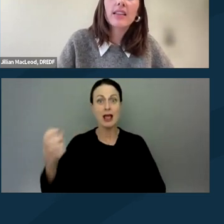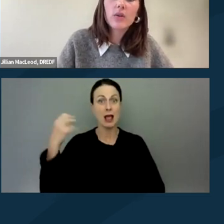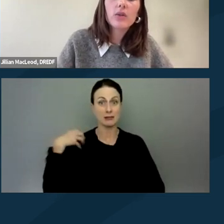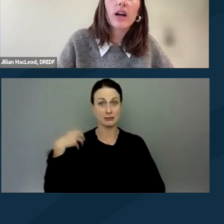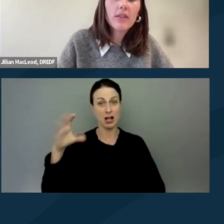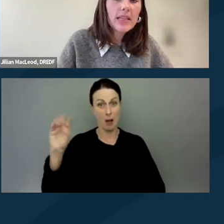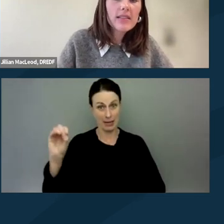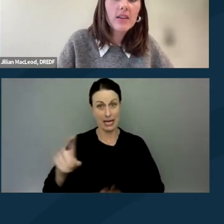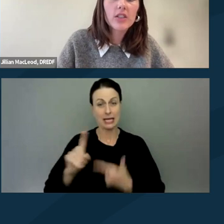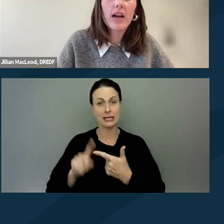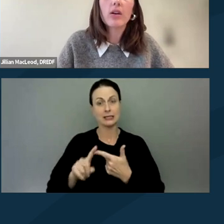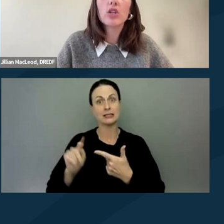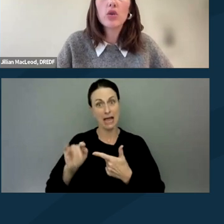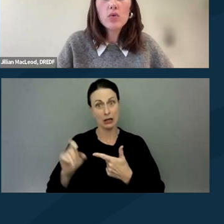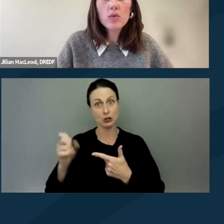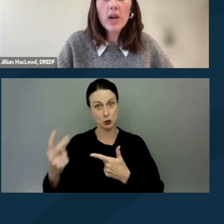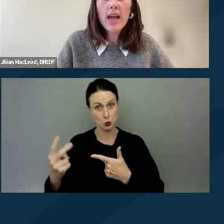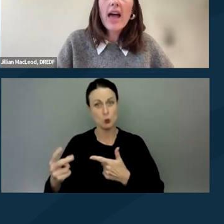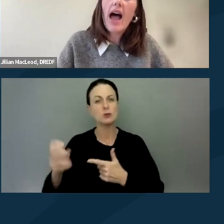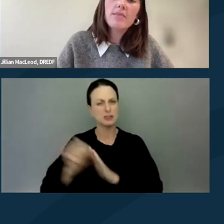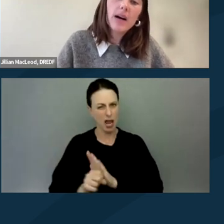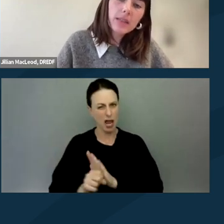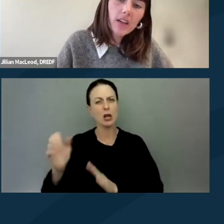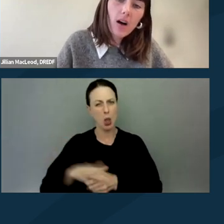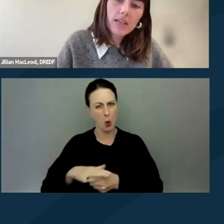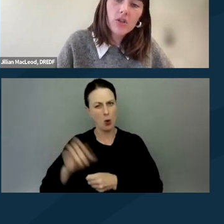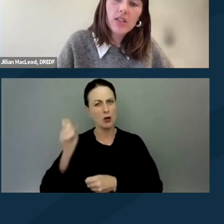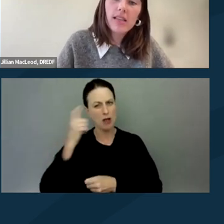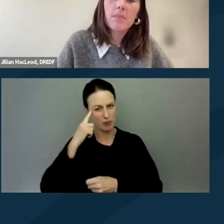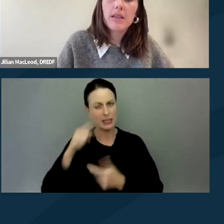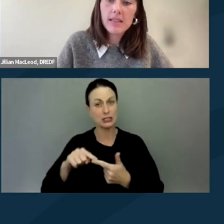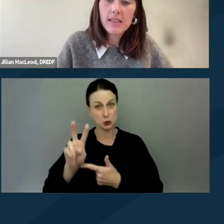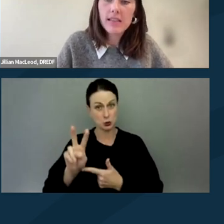and local governments under Title II, and public accommodations like businesses